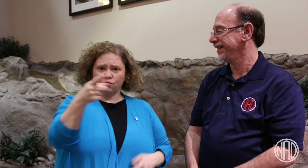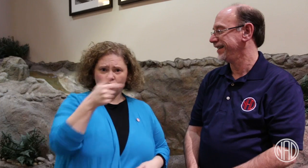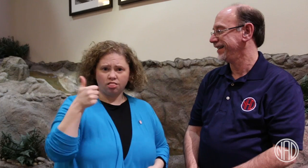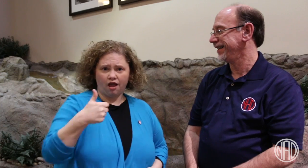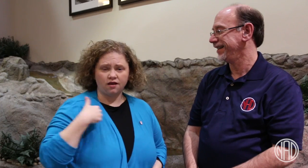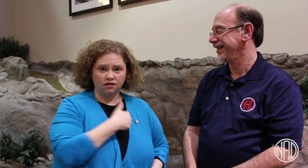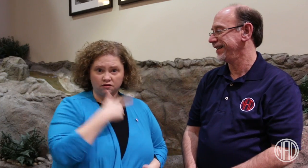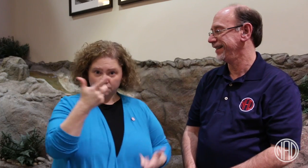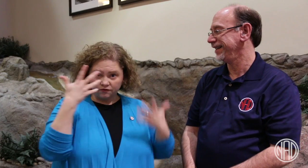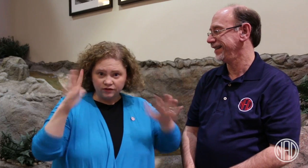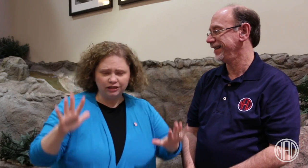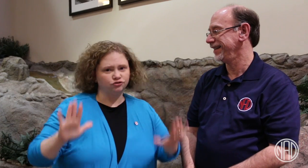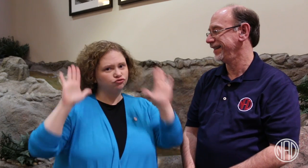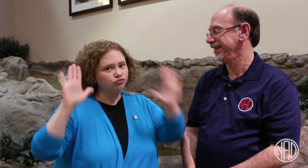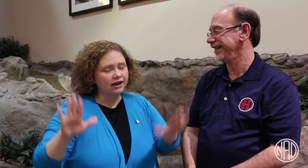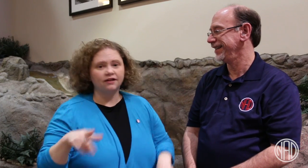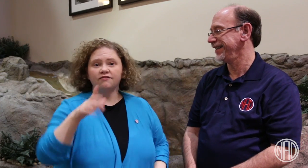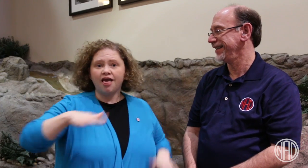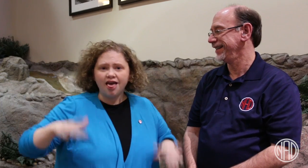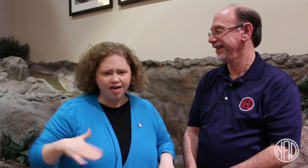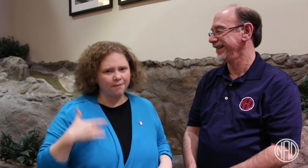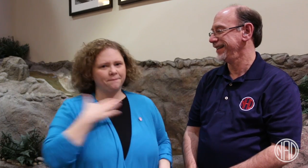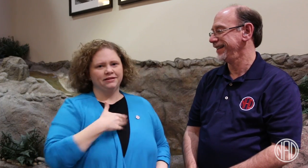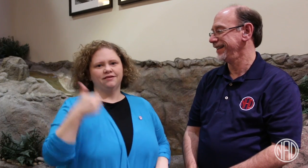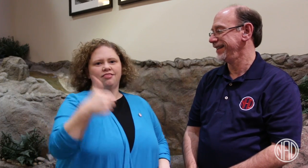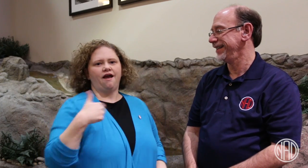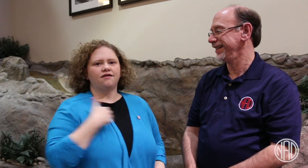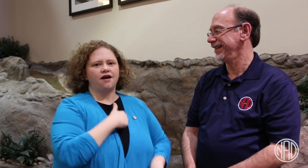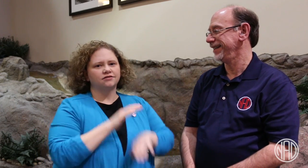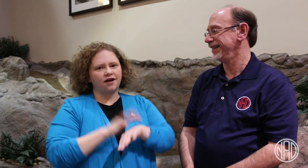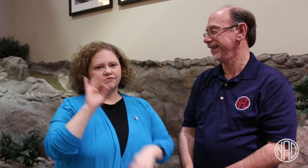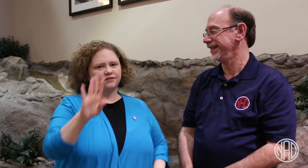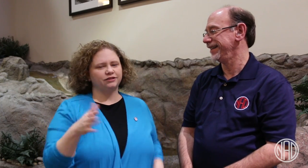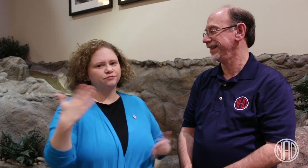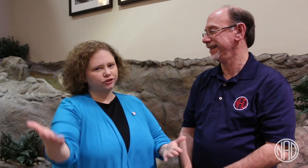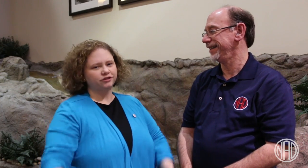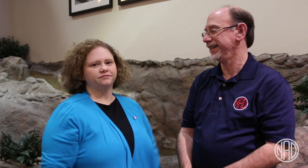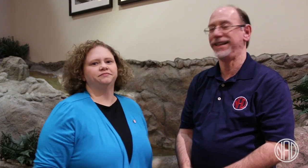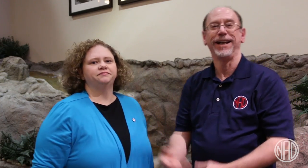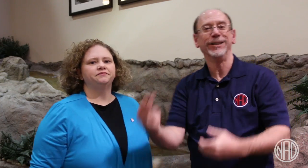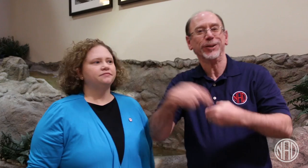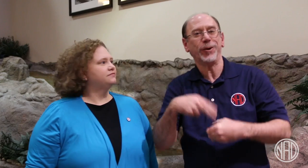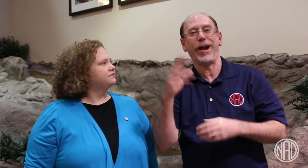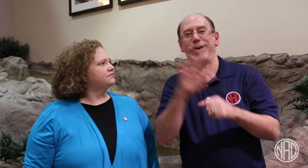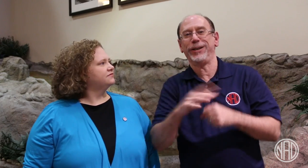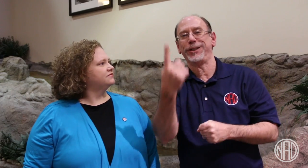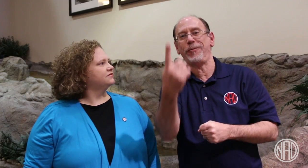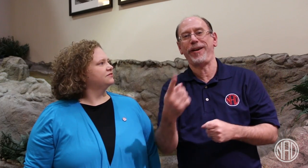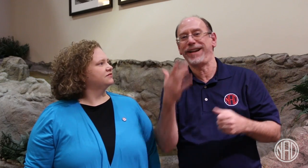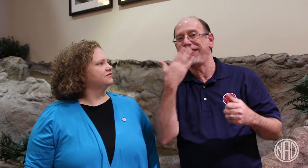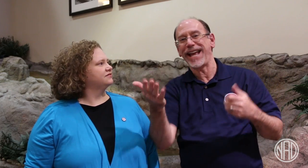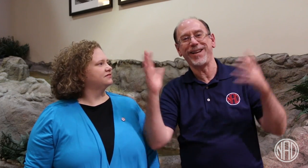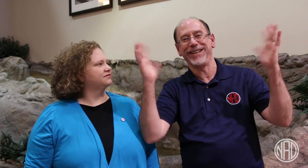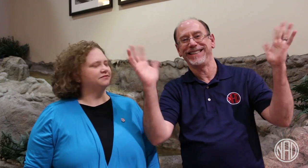If you have already, that's great -- but if not, like us right now! Yes, join Region I! Thank you.